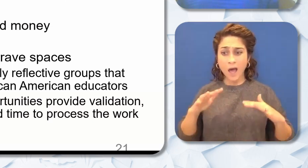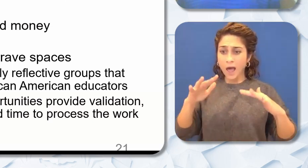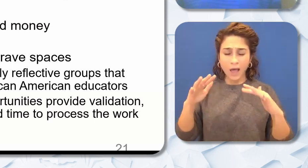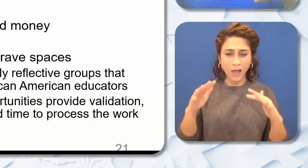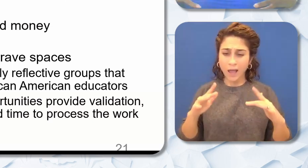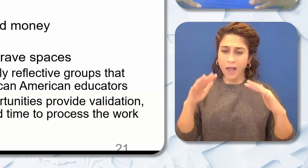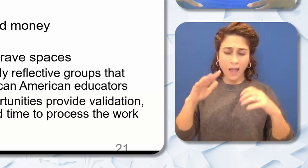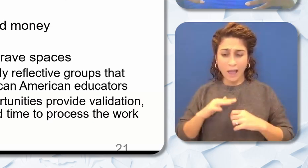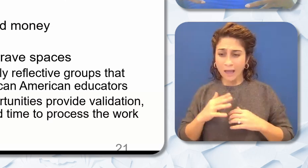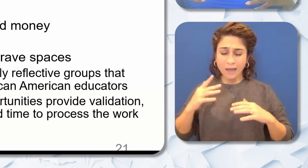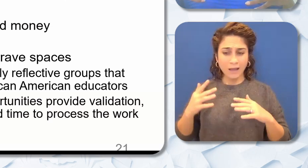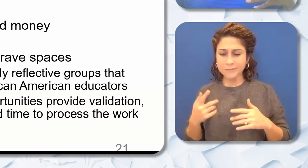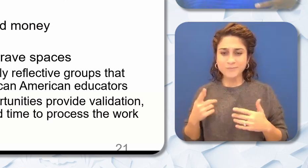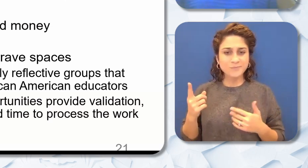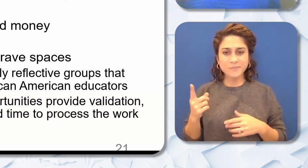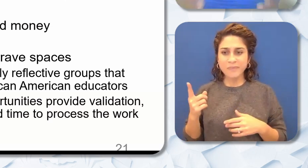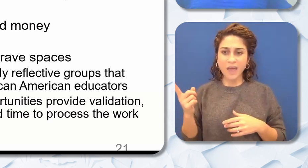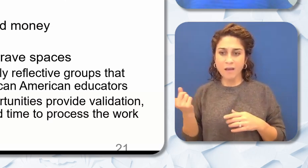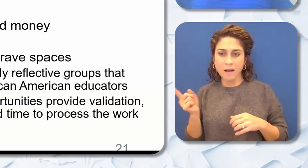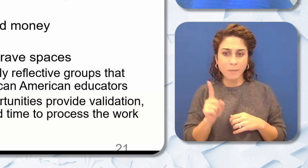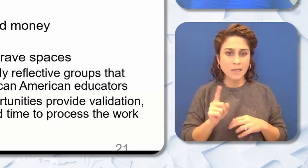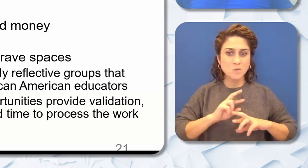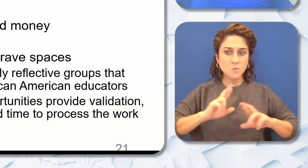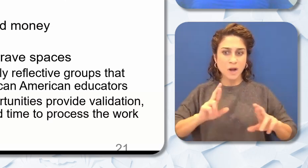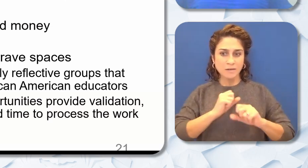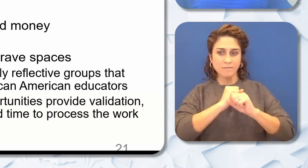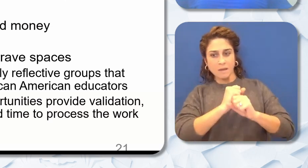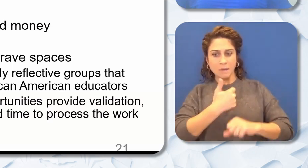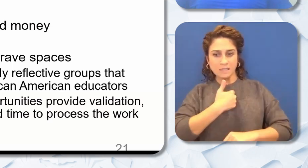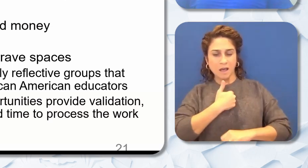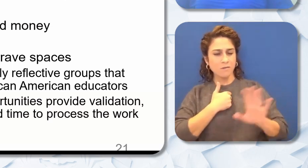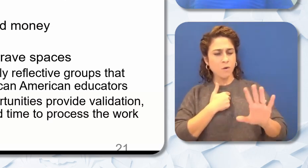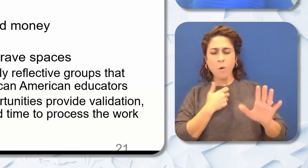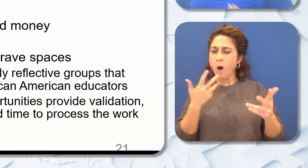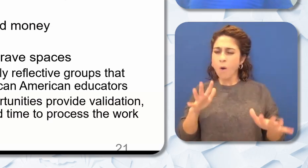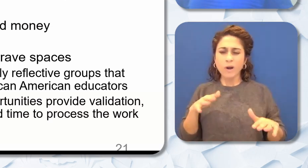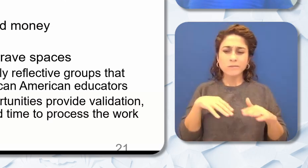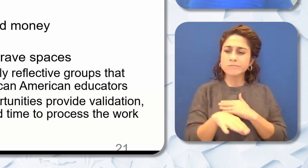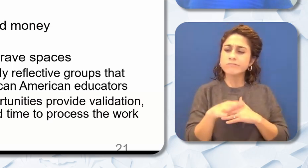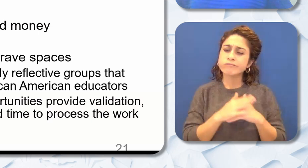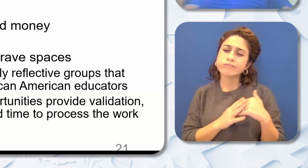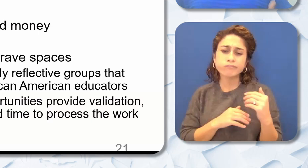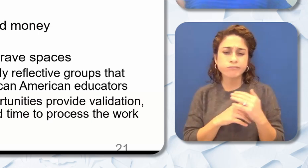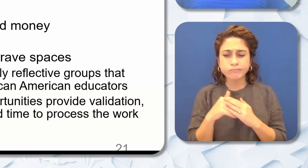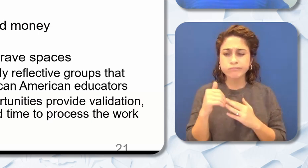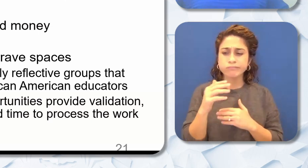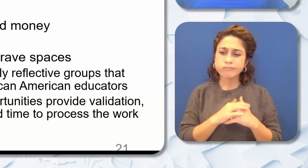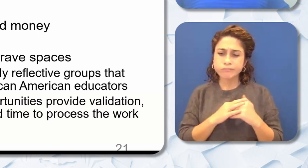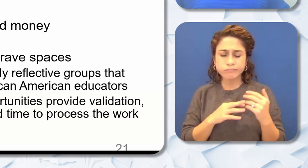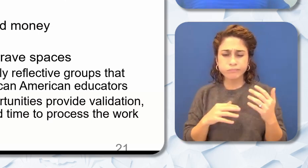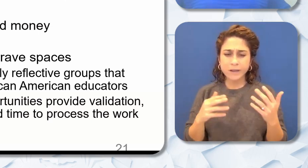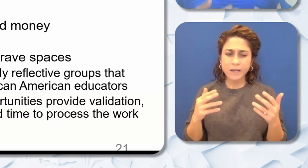like they have to come in prepared to defend. And so one of the things I'd like to offer